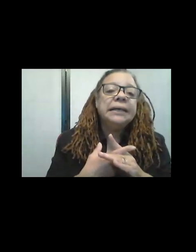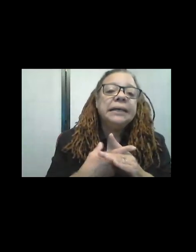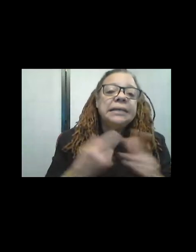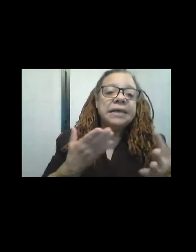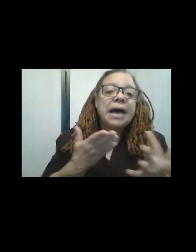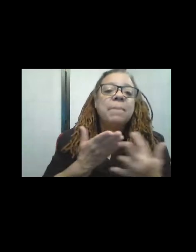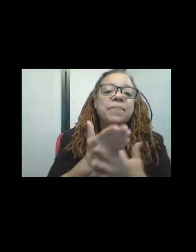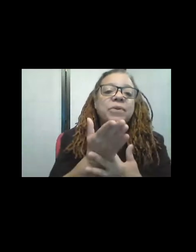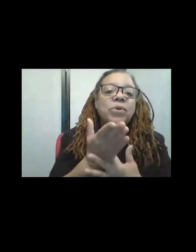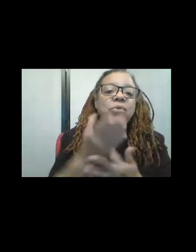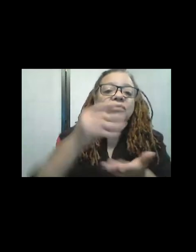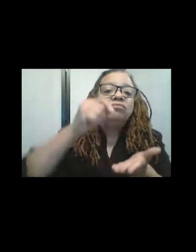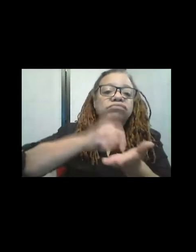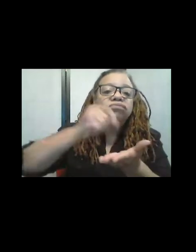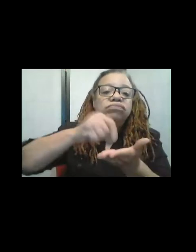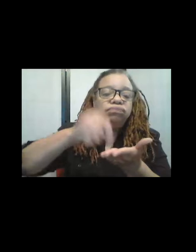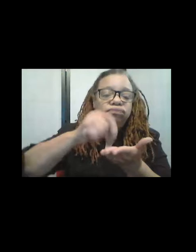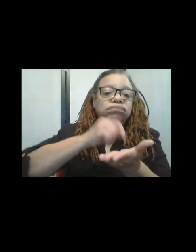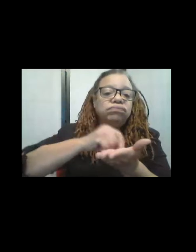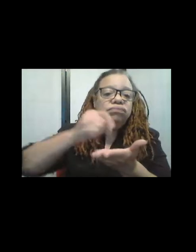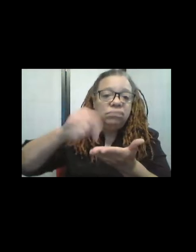Oh wow! And that's what the... Neat! ...you know, those needles did.